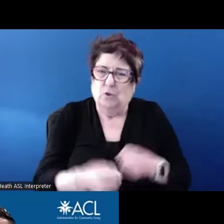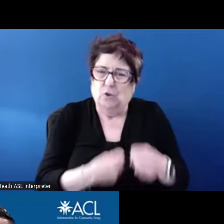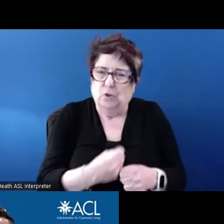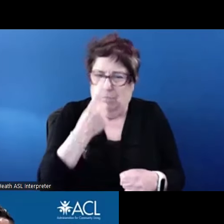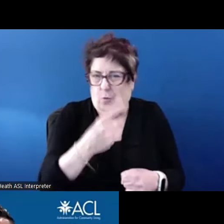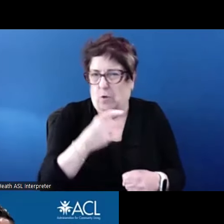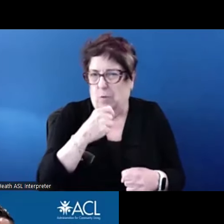And then we've